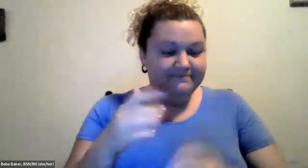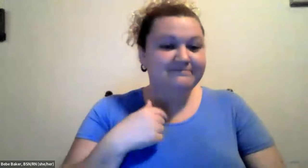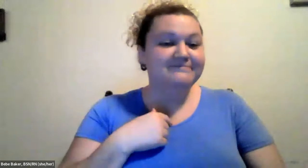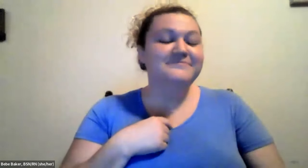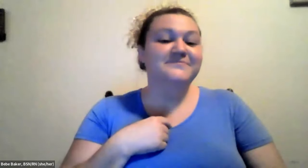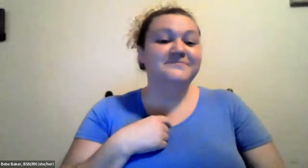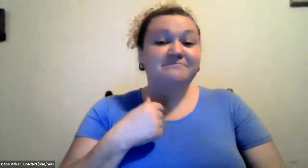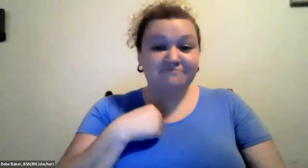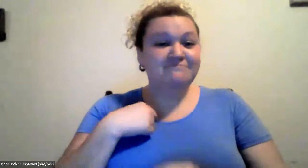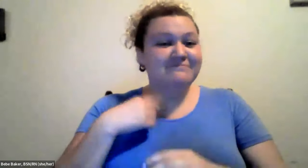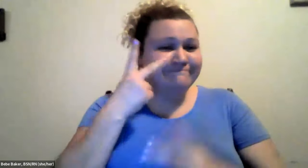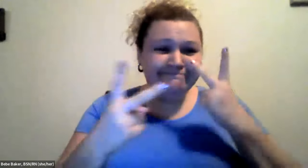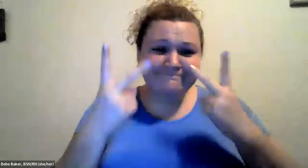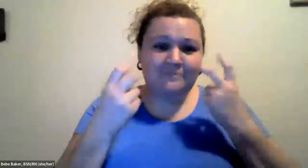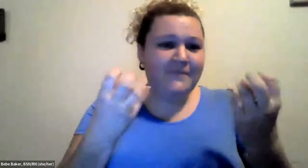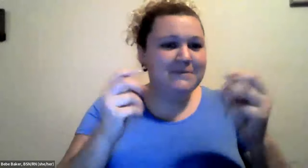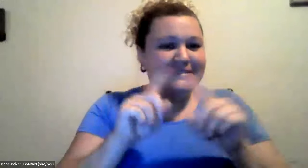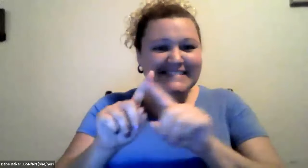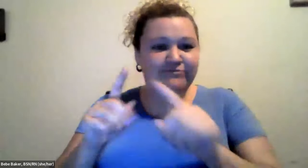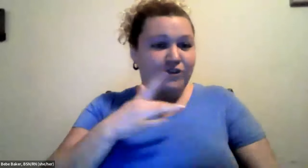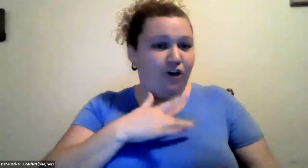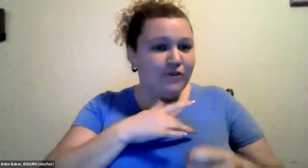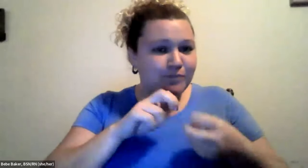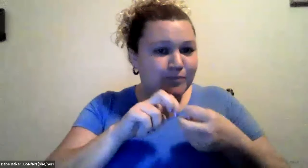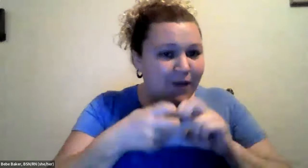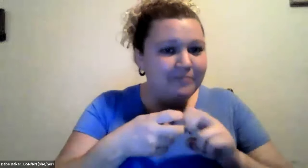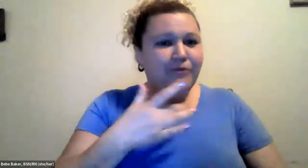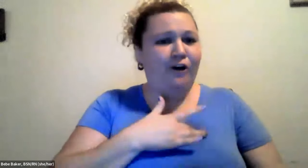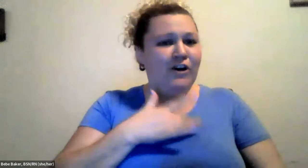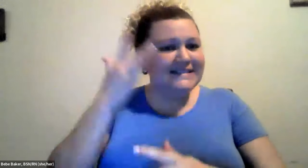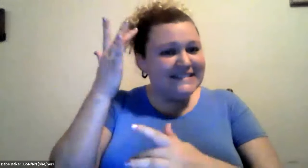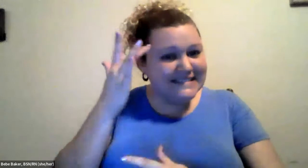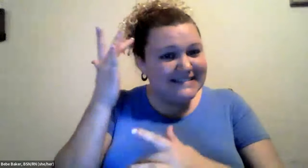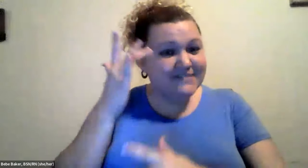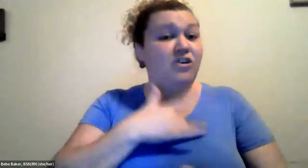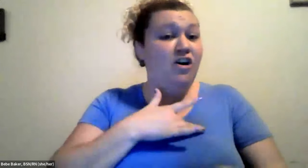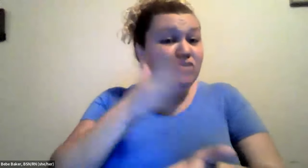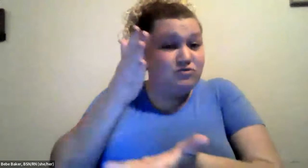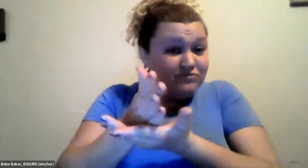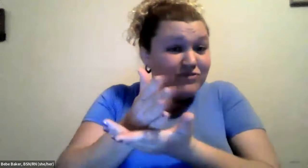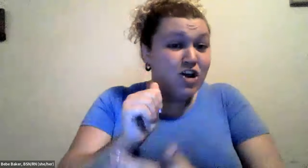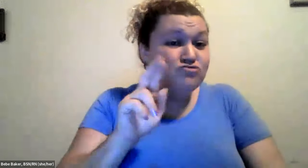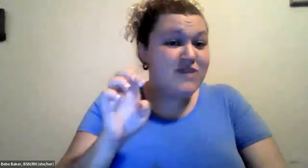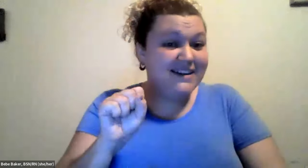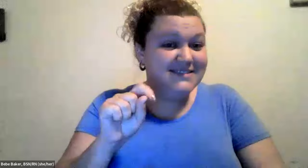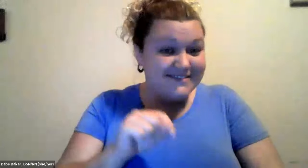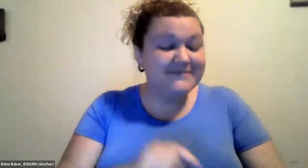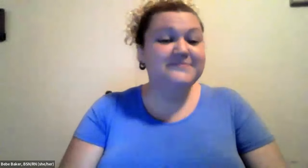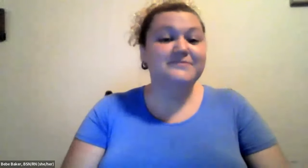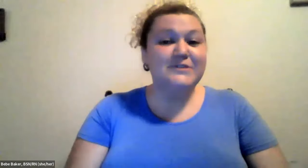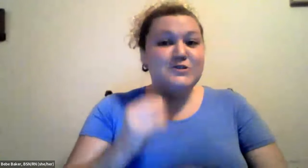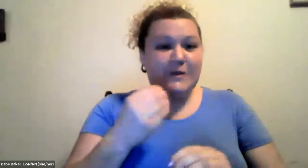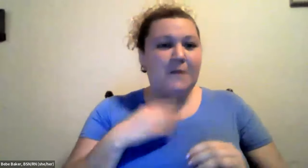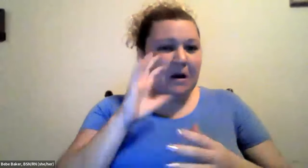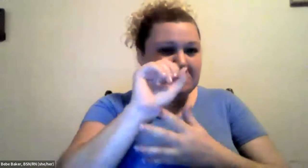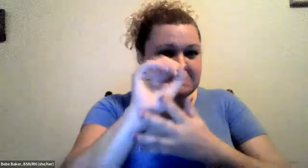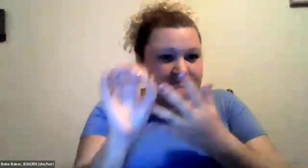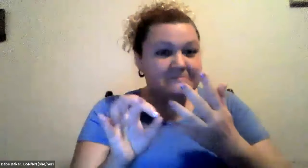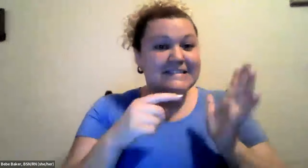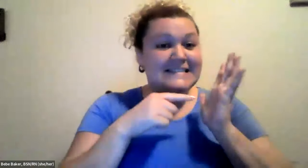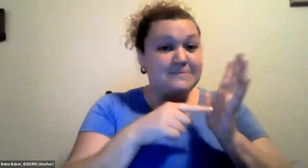Cristine Saunders: I work in the emergency room, and so I see lots of different heart issues, heart disease heart arrest cardiac arrest.